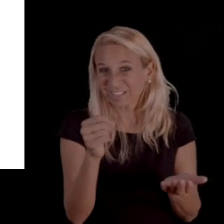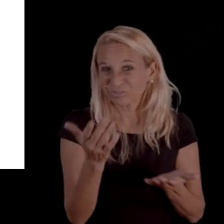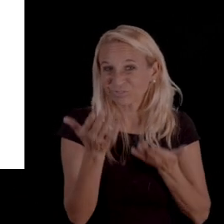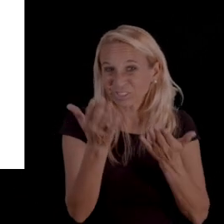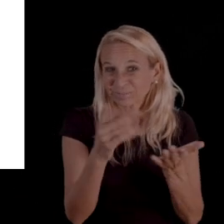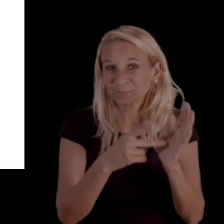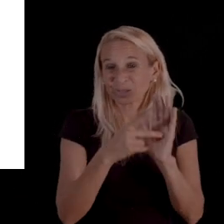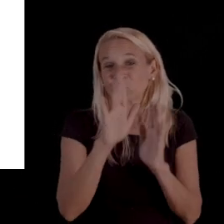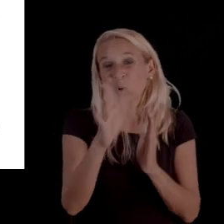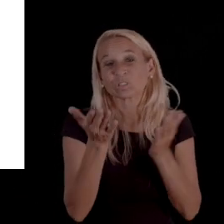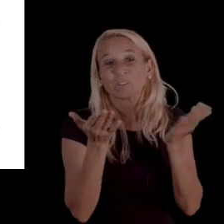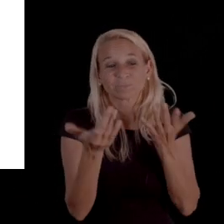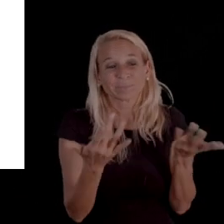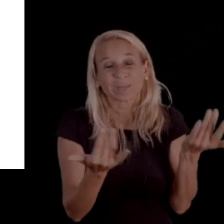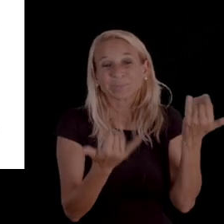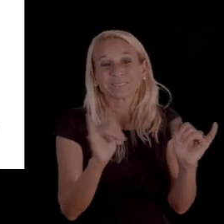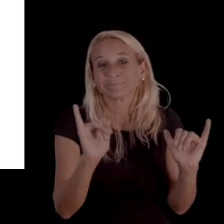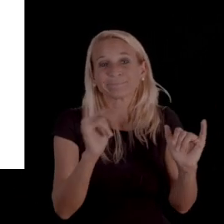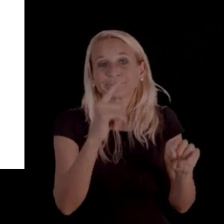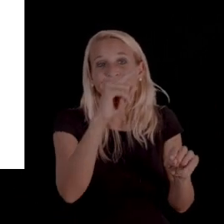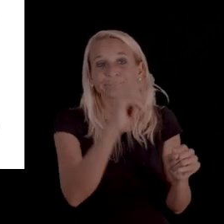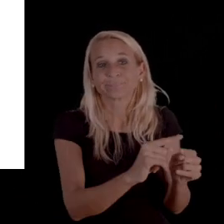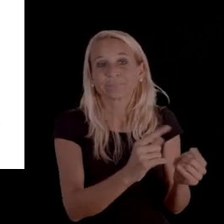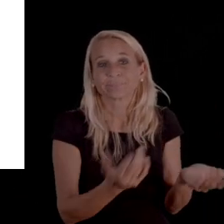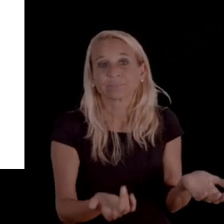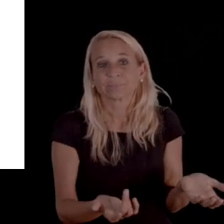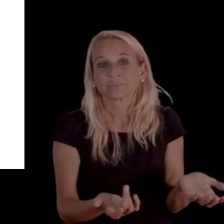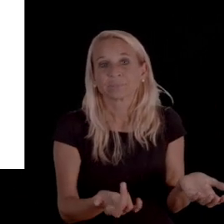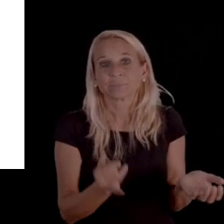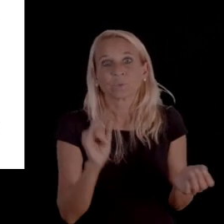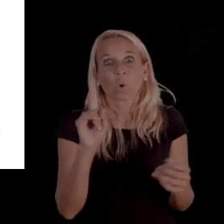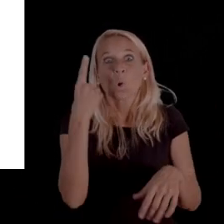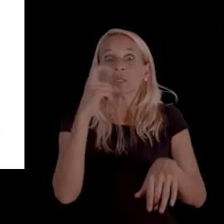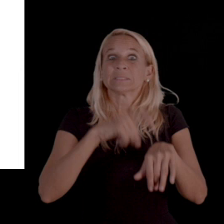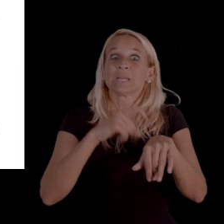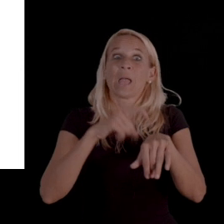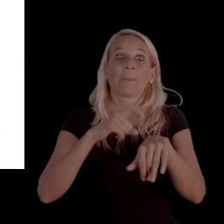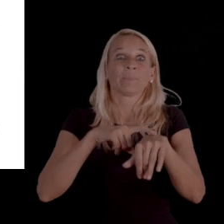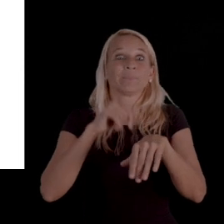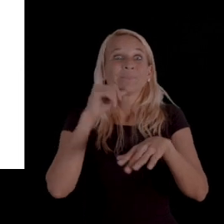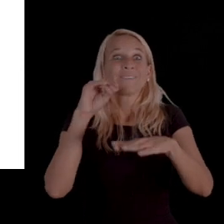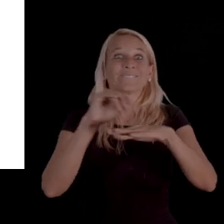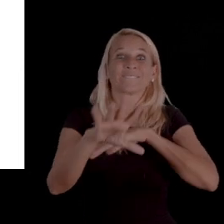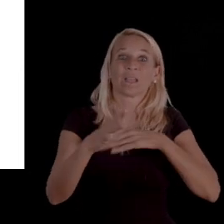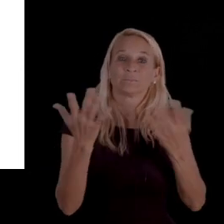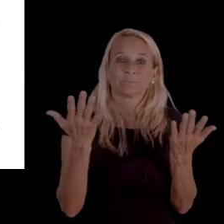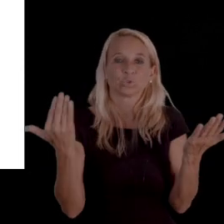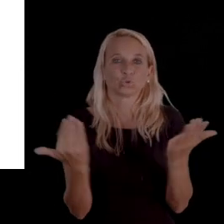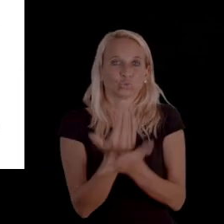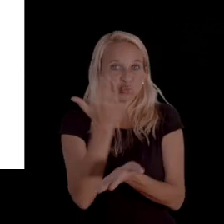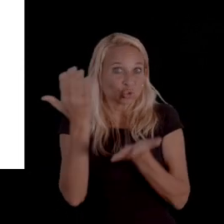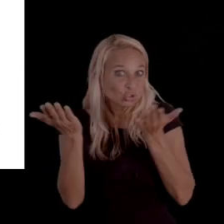your services might be reduced. The only time it's not affected is technically when it's a new service